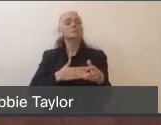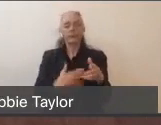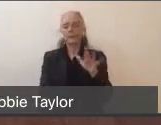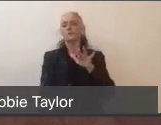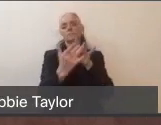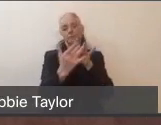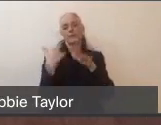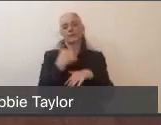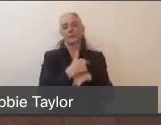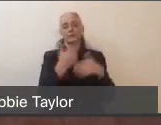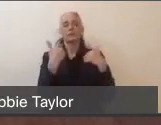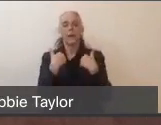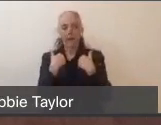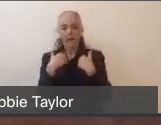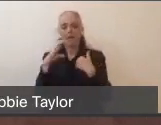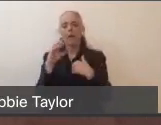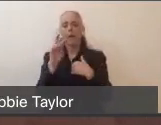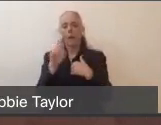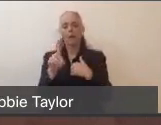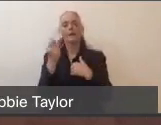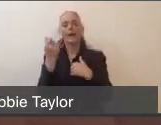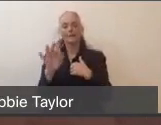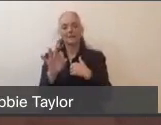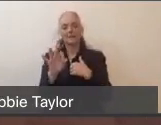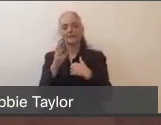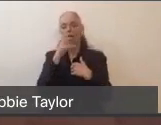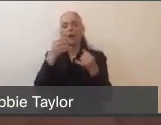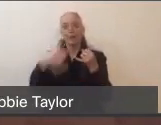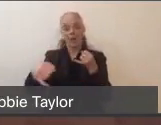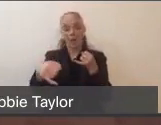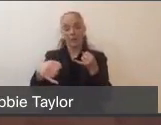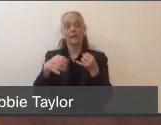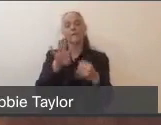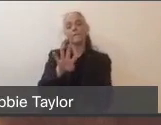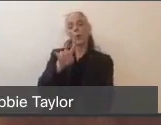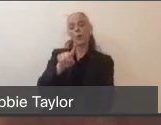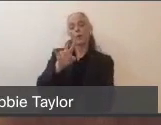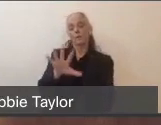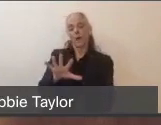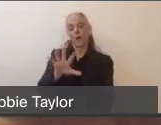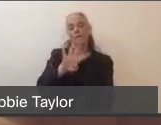We have our COVID-19 hotline, which is available at (415) 473-7191